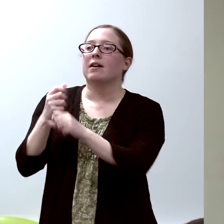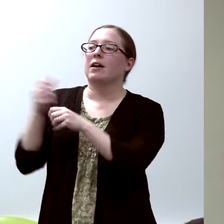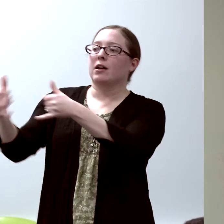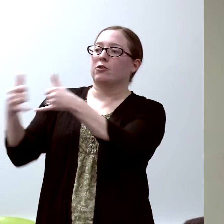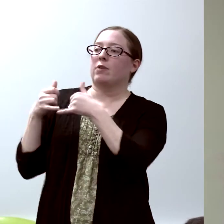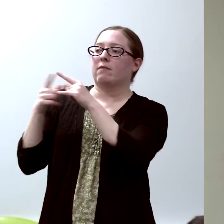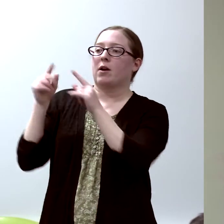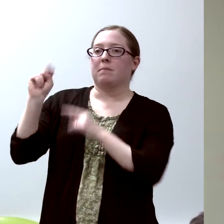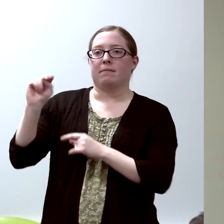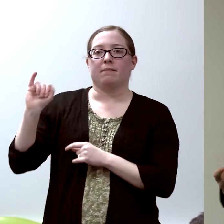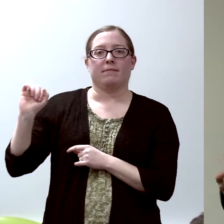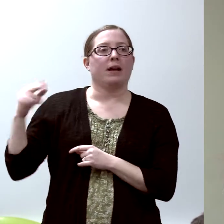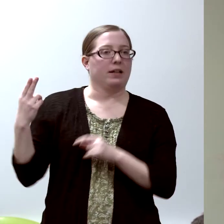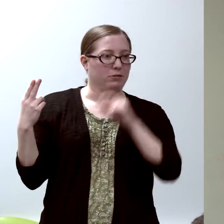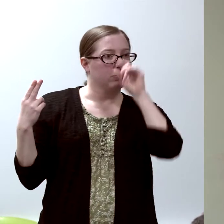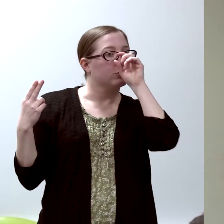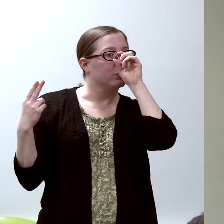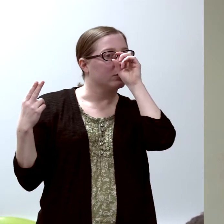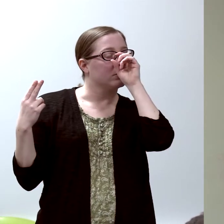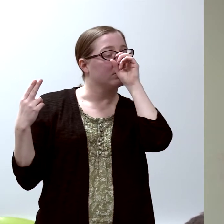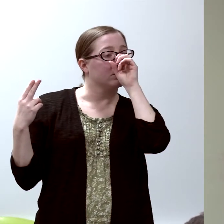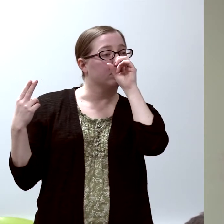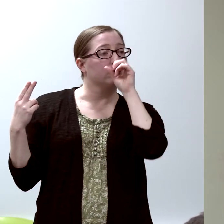from the National Institute of Health